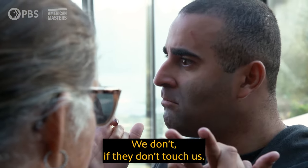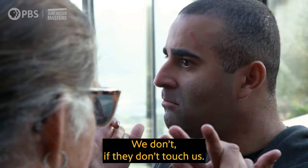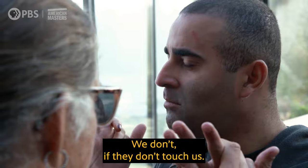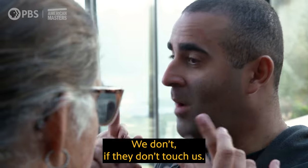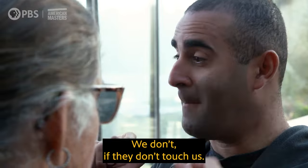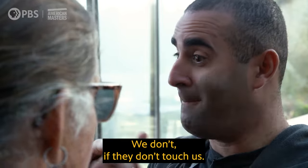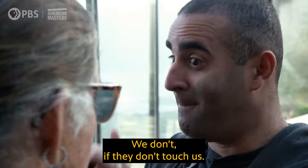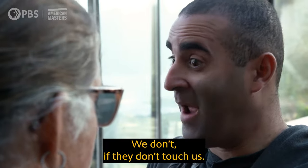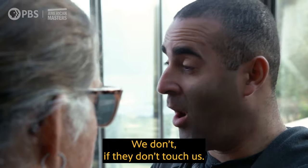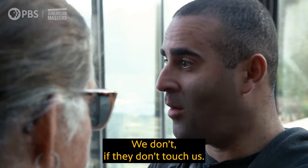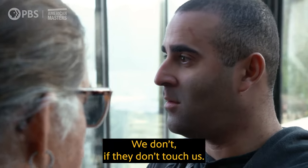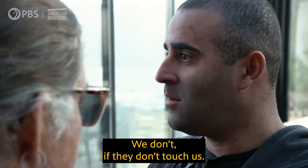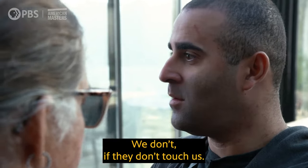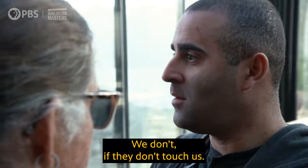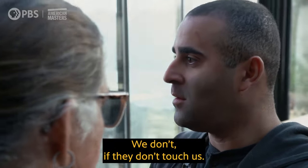We don’t, if they don’t touch us.